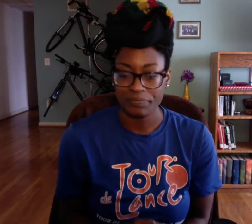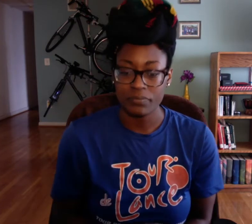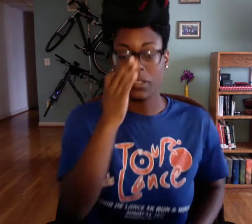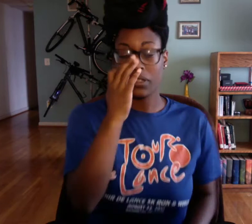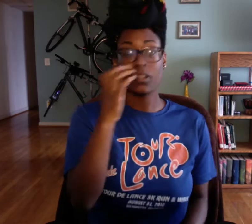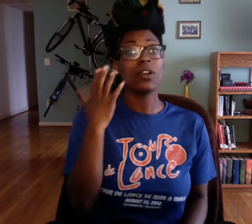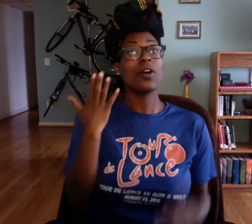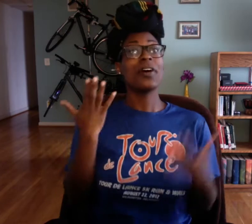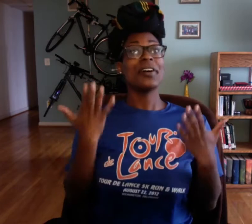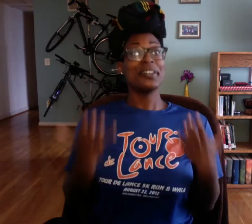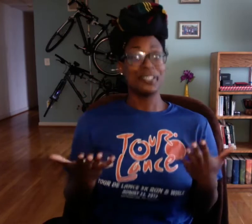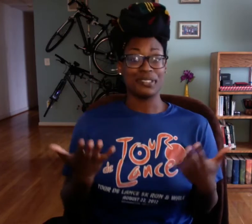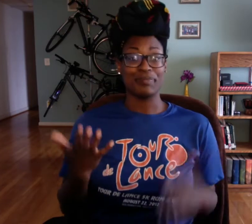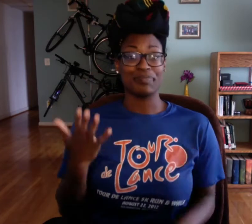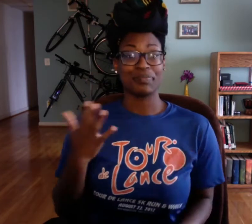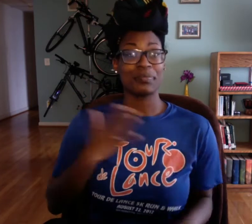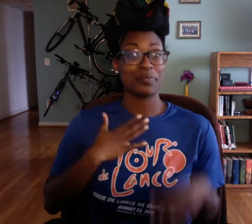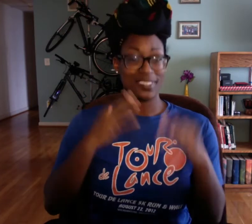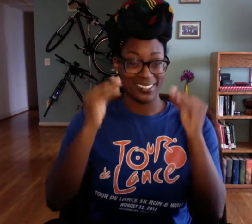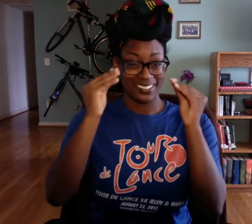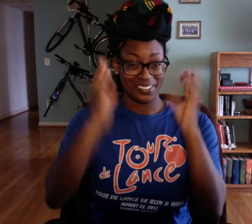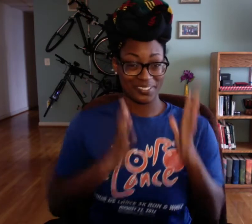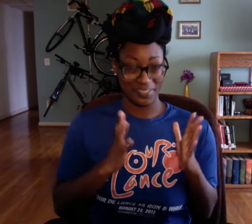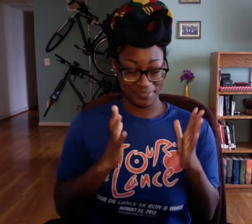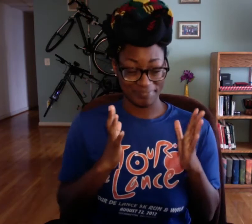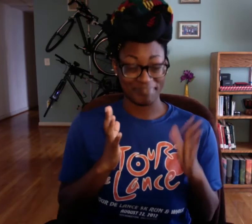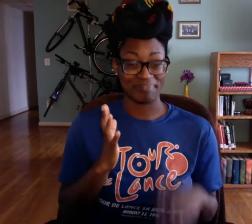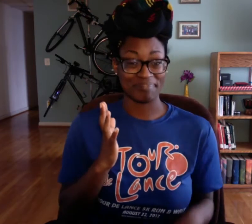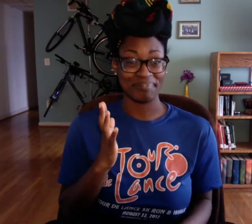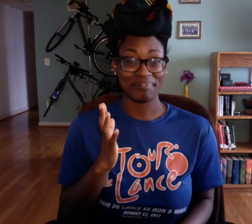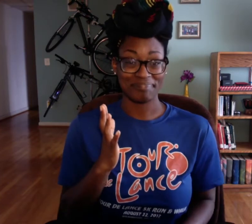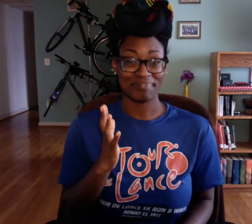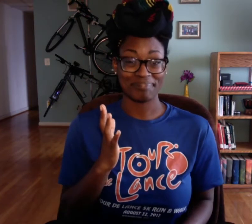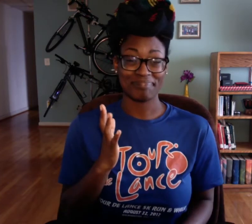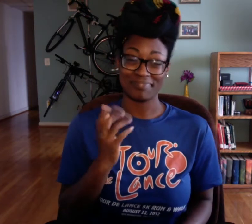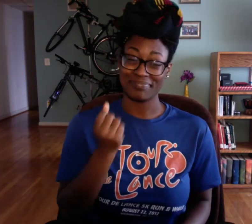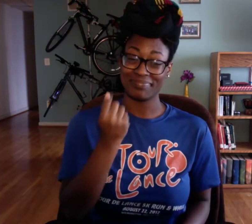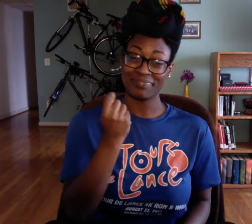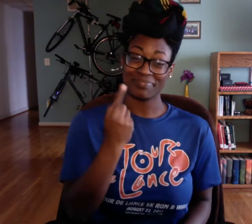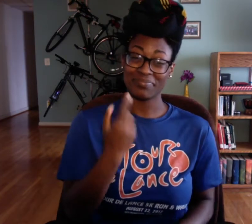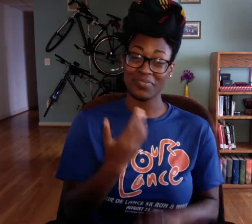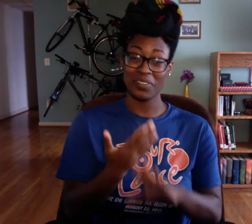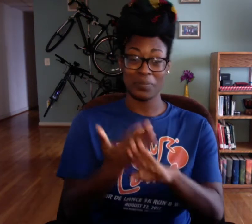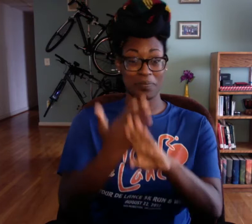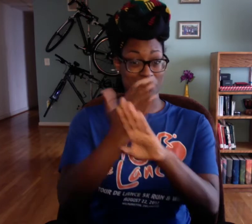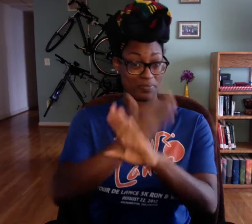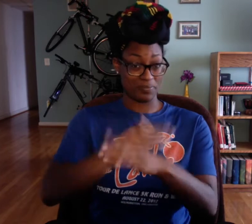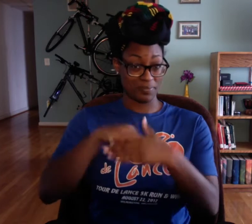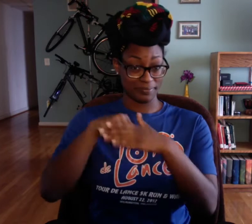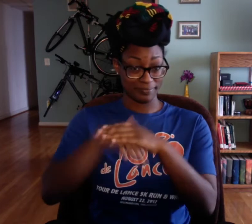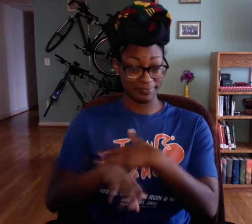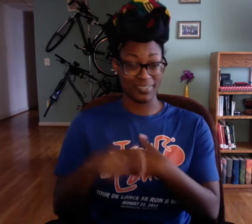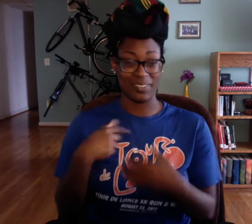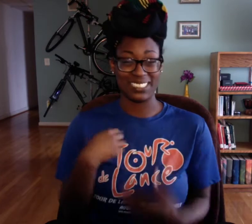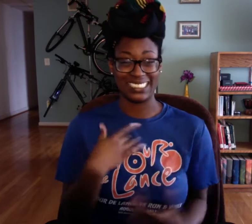Patrick, Lori, Emily, Dani, they're all doctors.